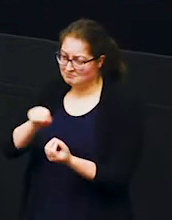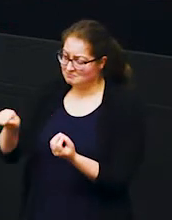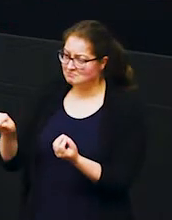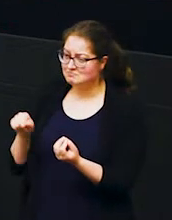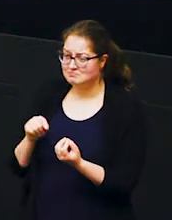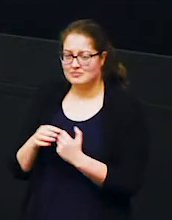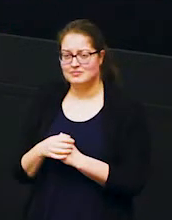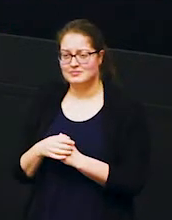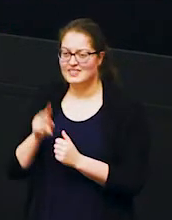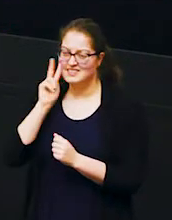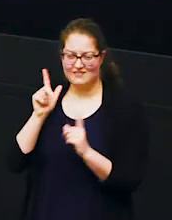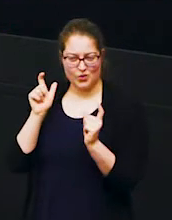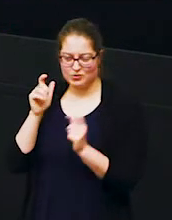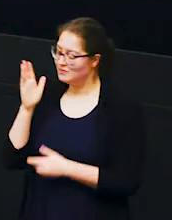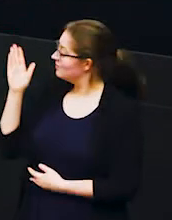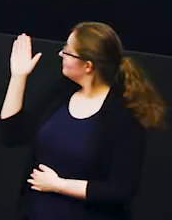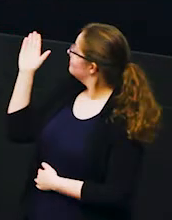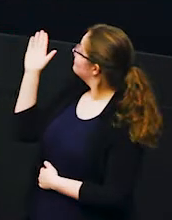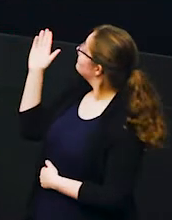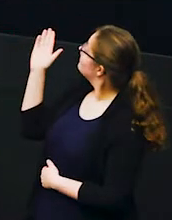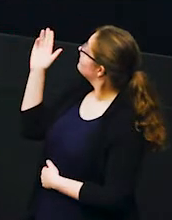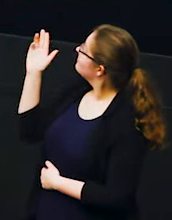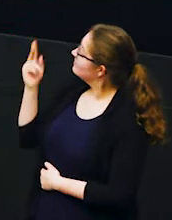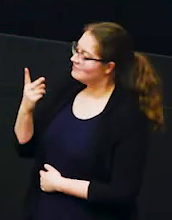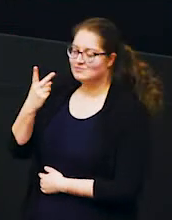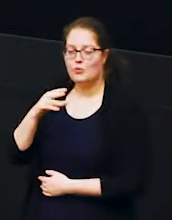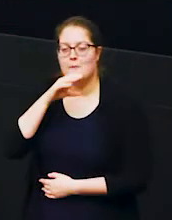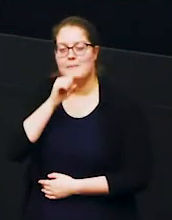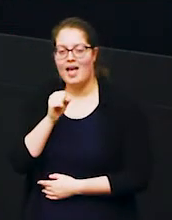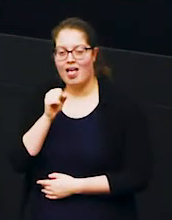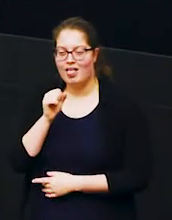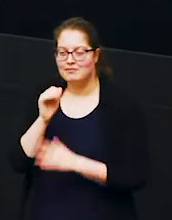can see in this picture here this is two male elephants again doing that body contact that i